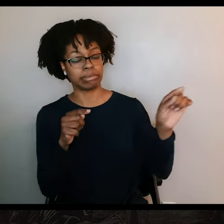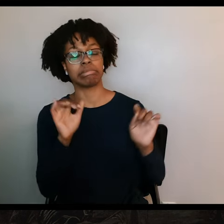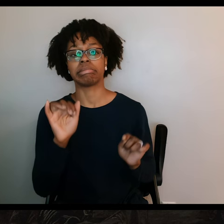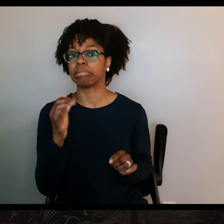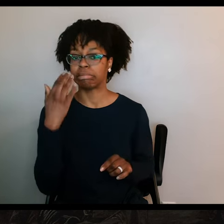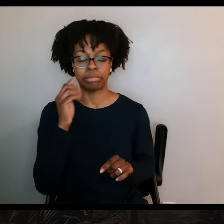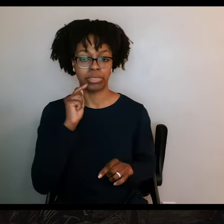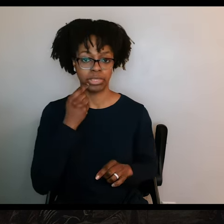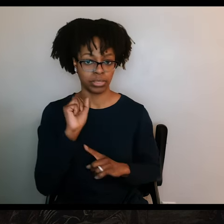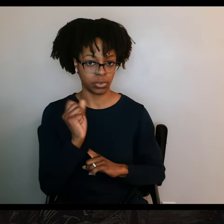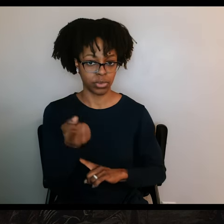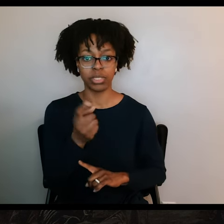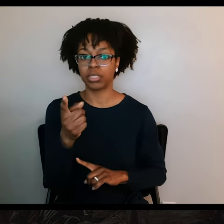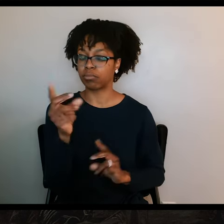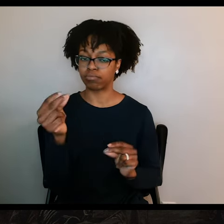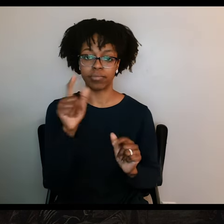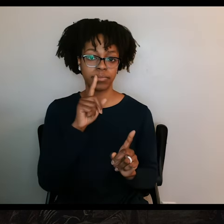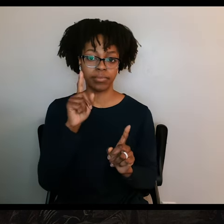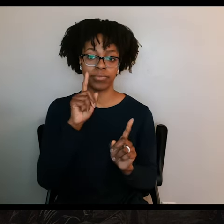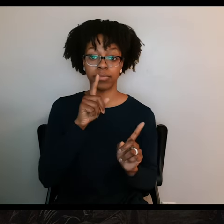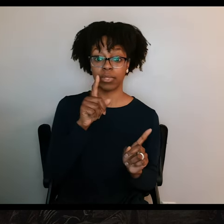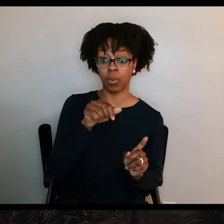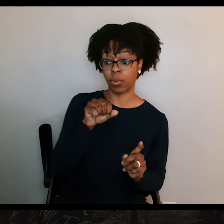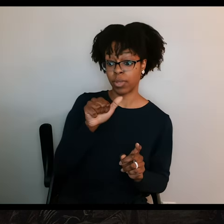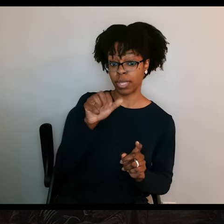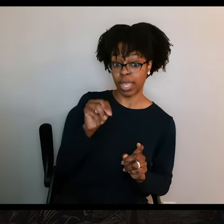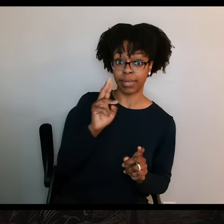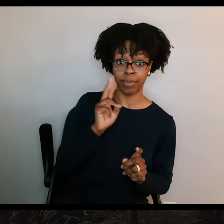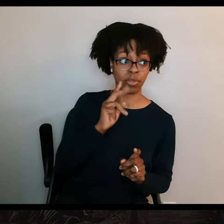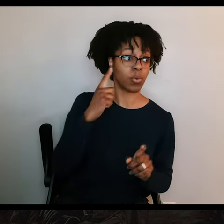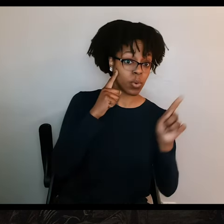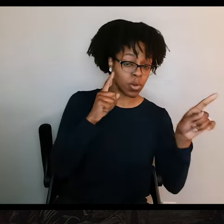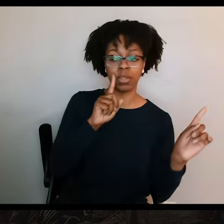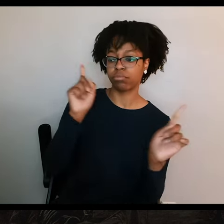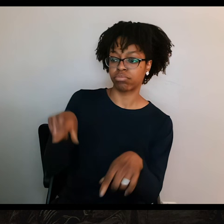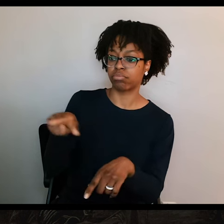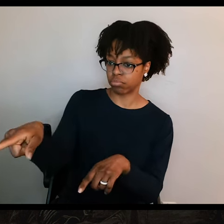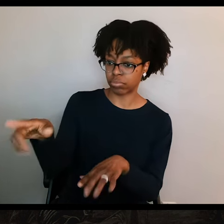And so he sent an immediate order down here to Goliad, telling Fannin to retreat. What the actual order said was for Fannin to blow up